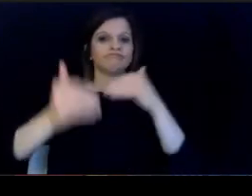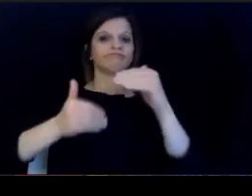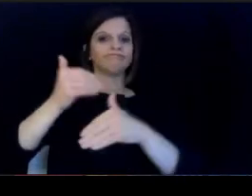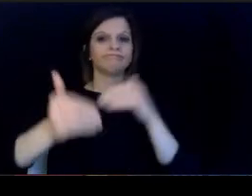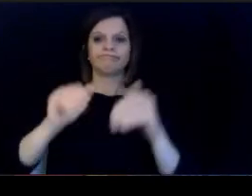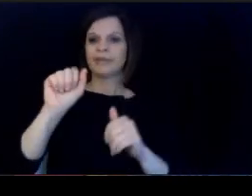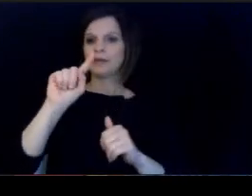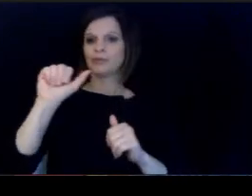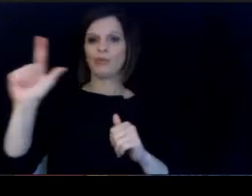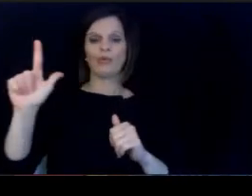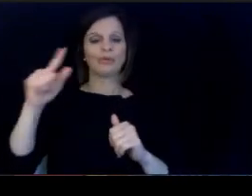OK.